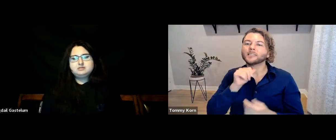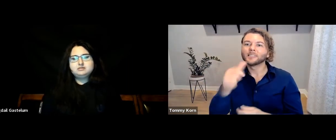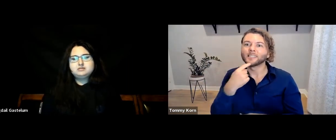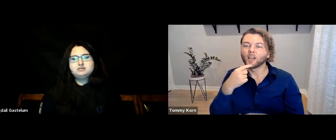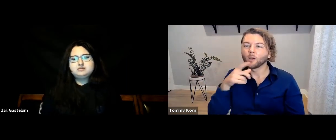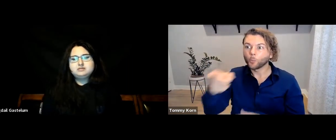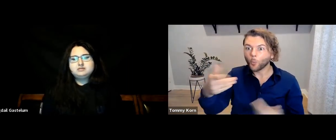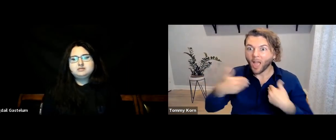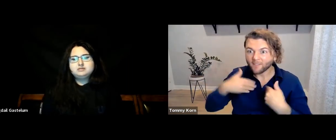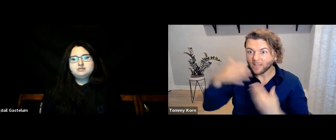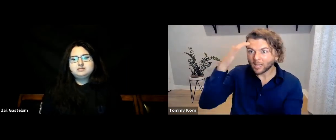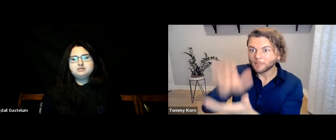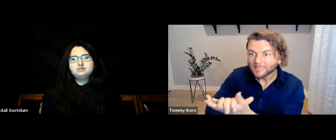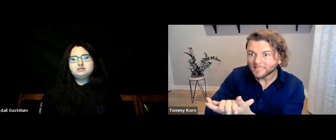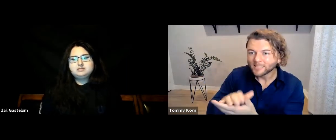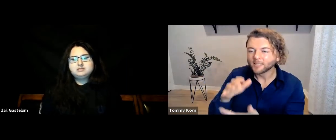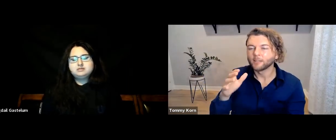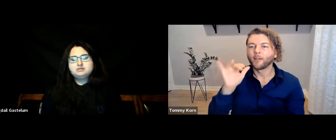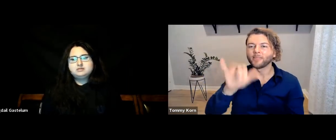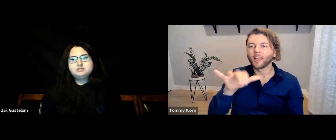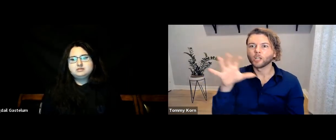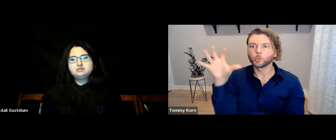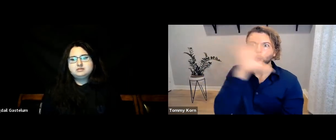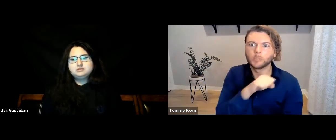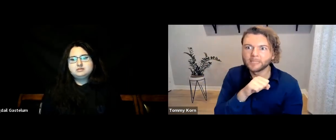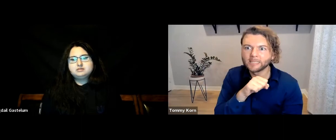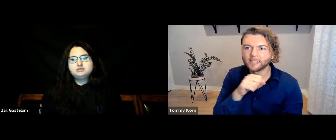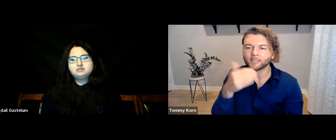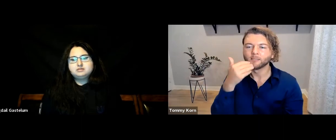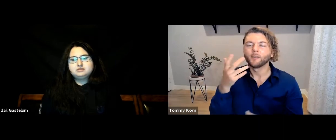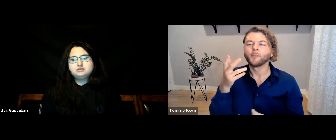If I ask someone if they have a husband, I’m making an assumption.